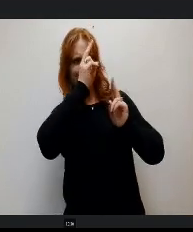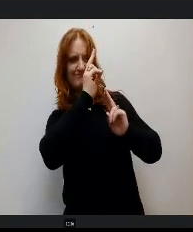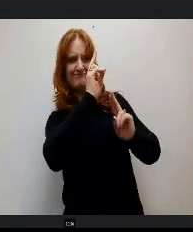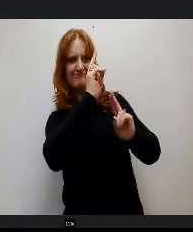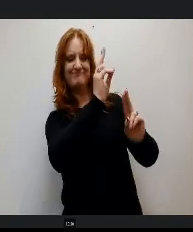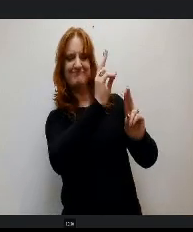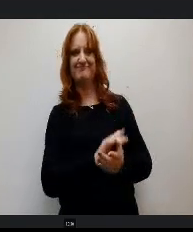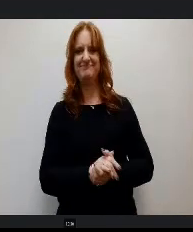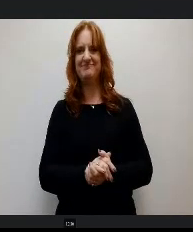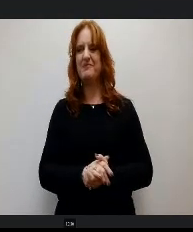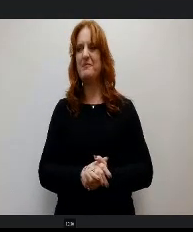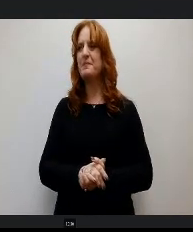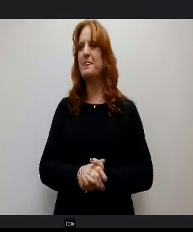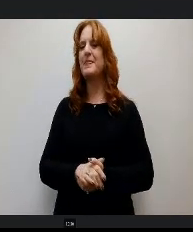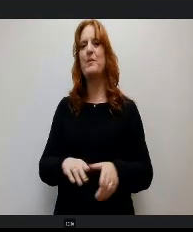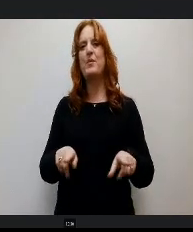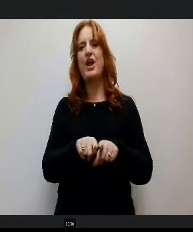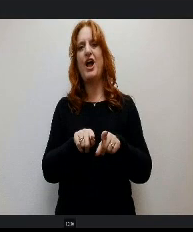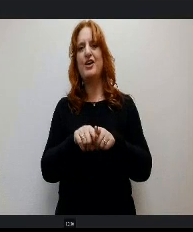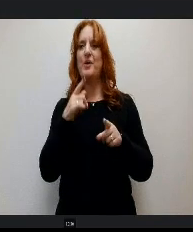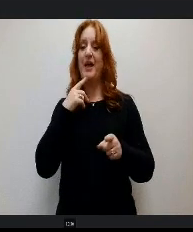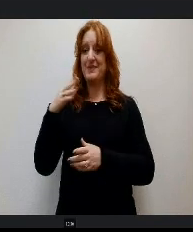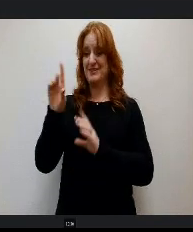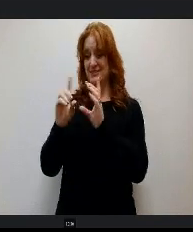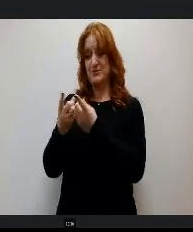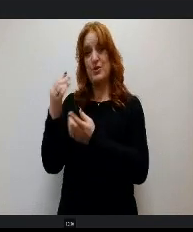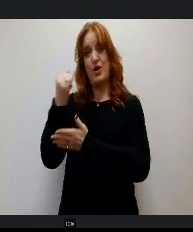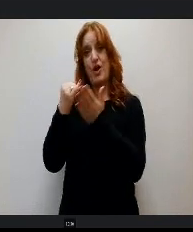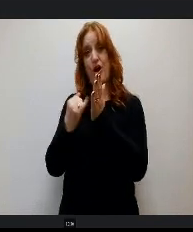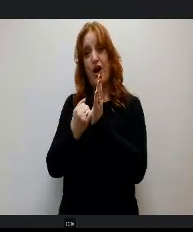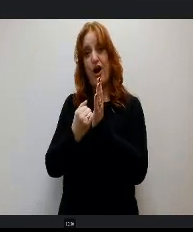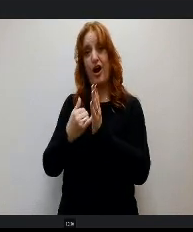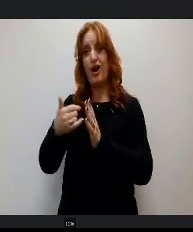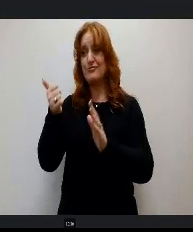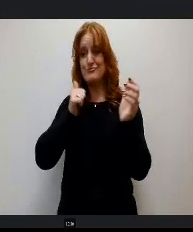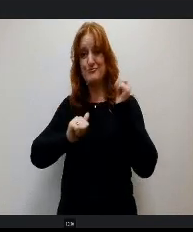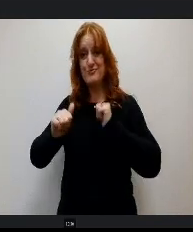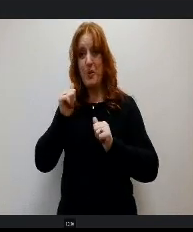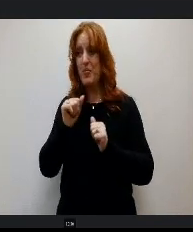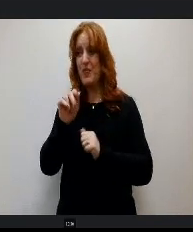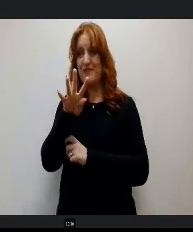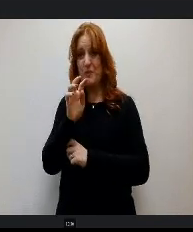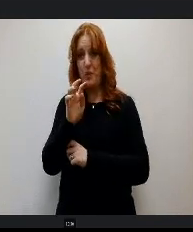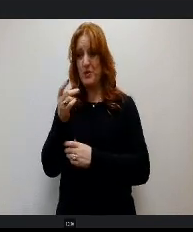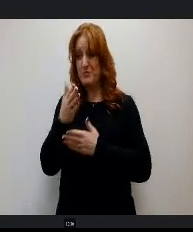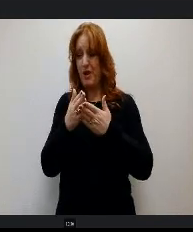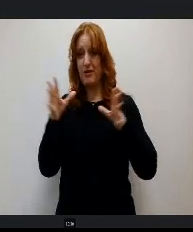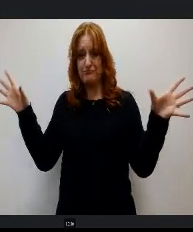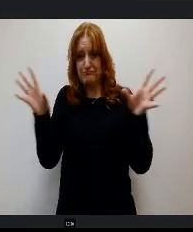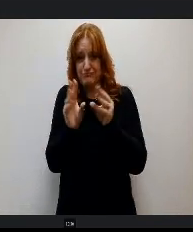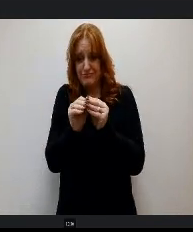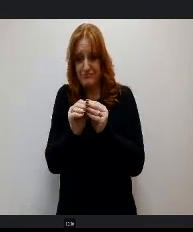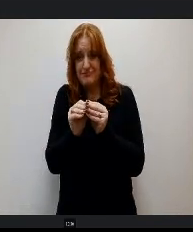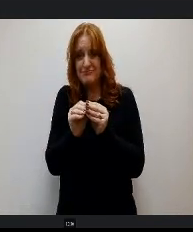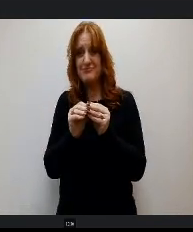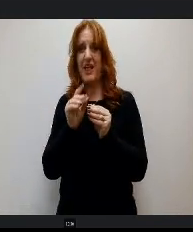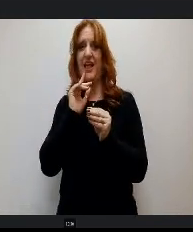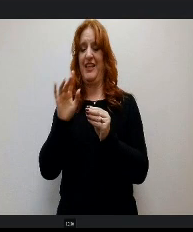folks. Then we had our district art show Nearly 4 400 pieces in total since the inception. Art show in 1994 is when it started.